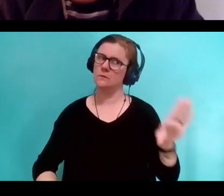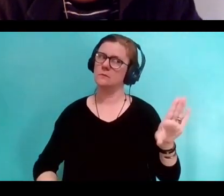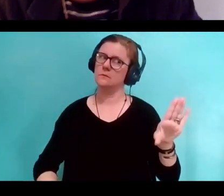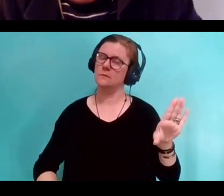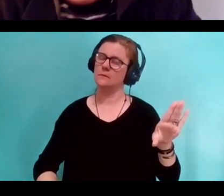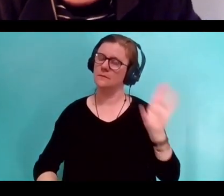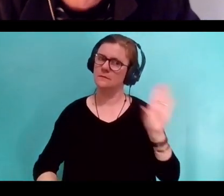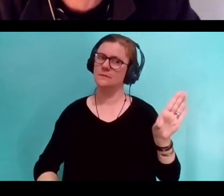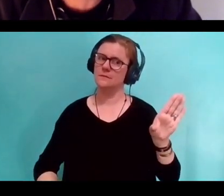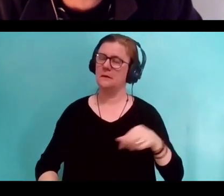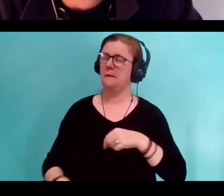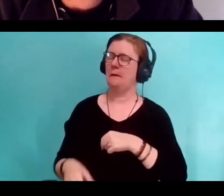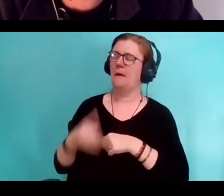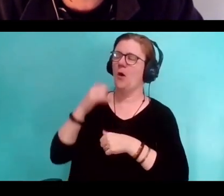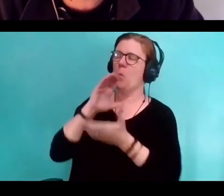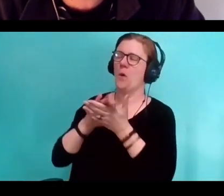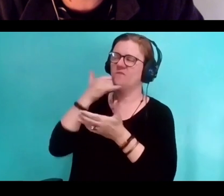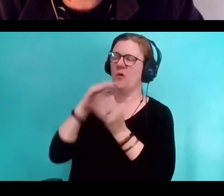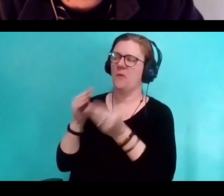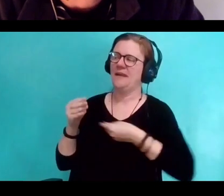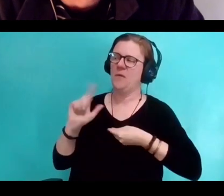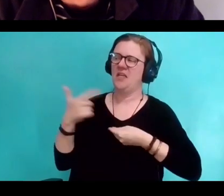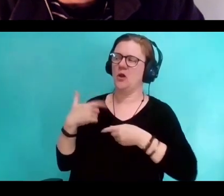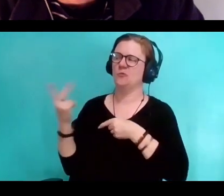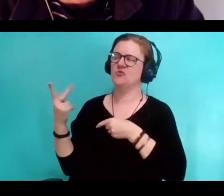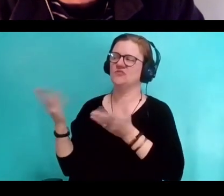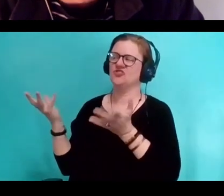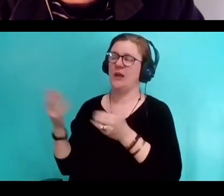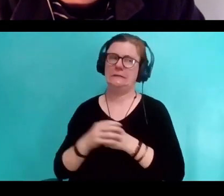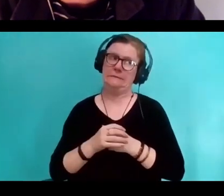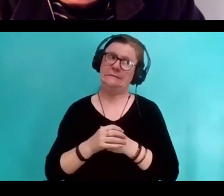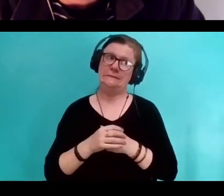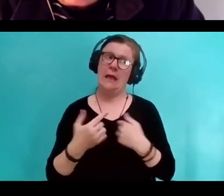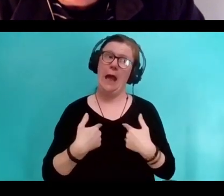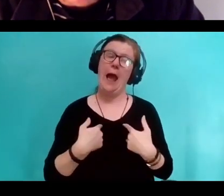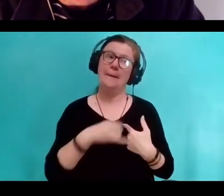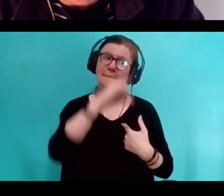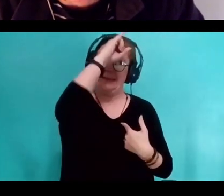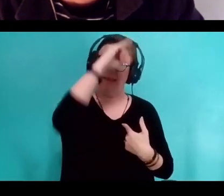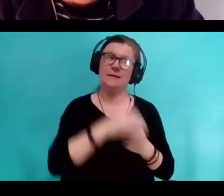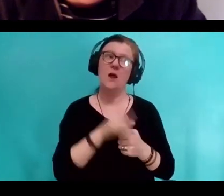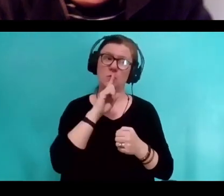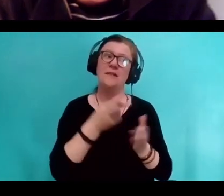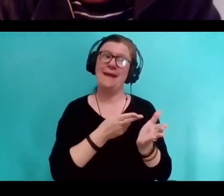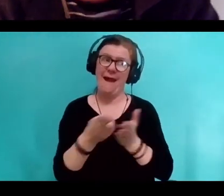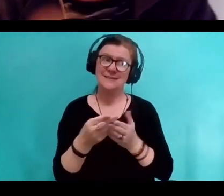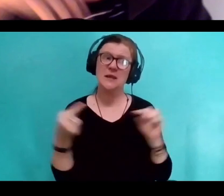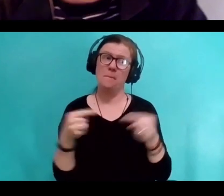You'd have to give me her number. I'm basically an idiot. And I'm basically a pain in the ass to live with.